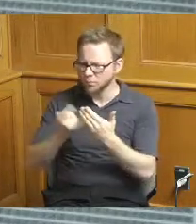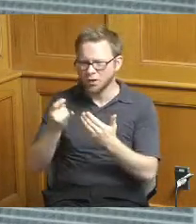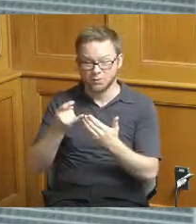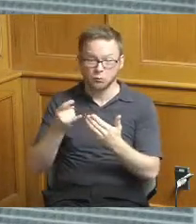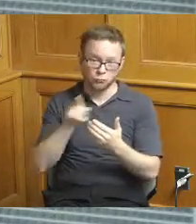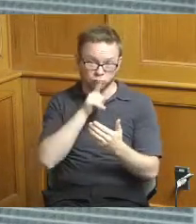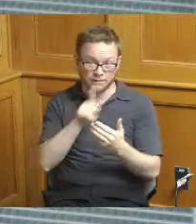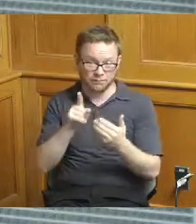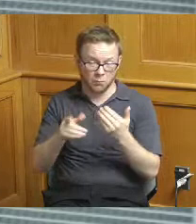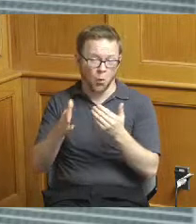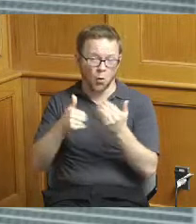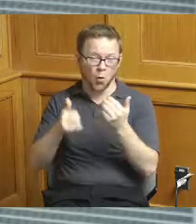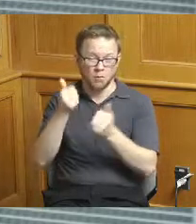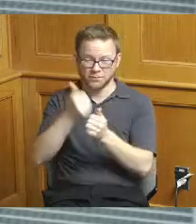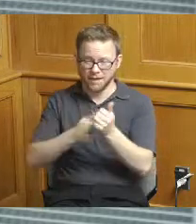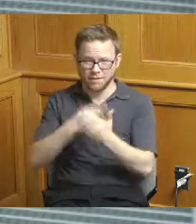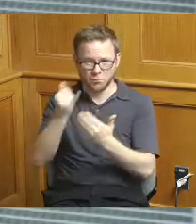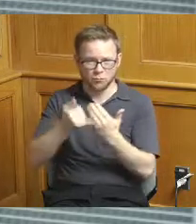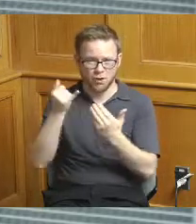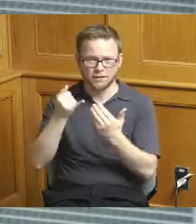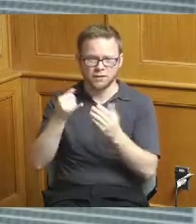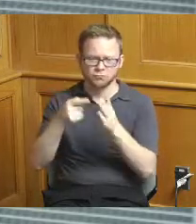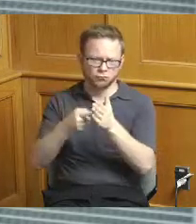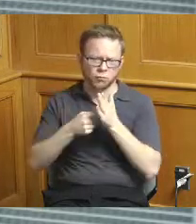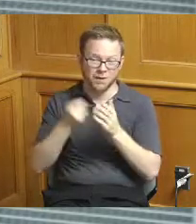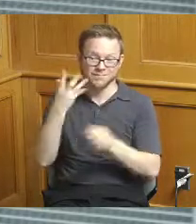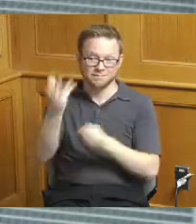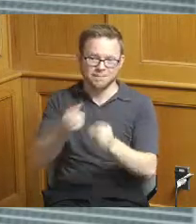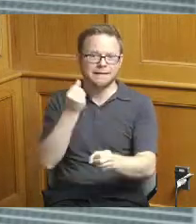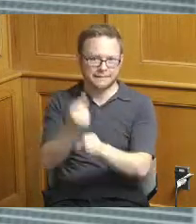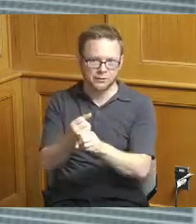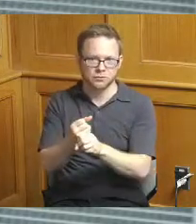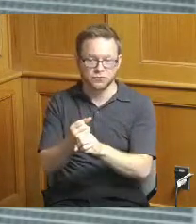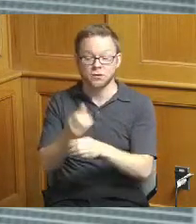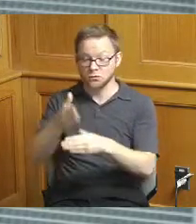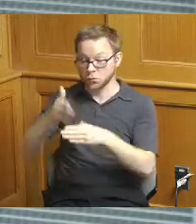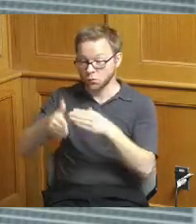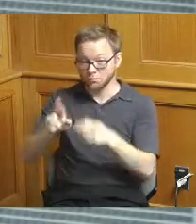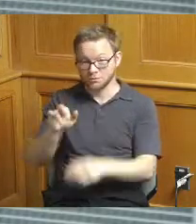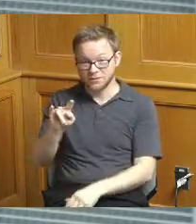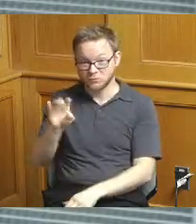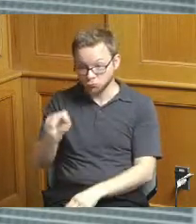completion rates we need to talk about kind of a long-term picture on those projects similar to